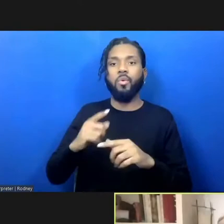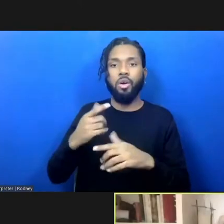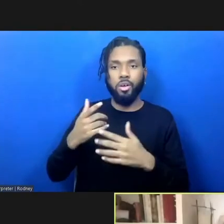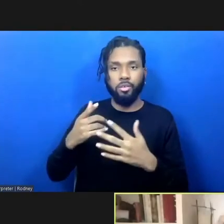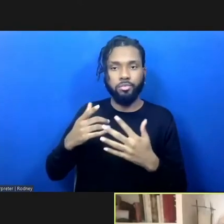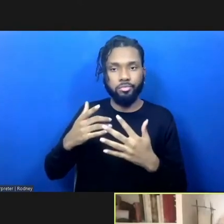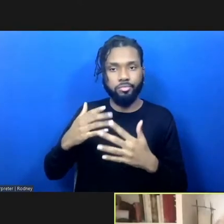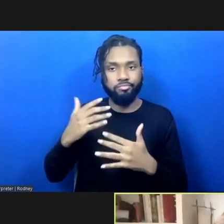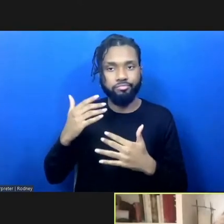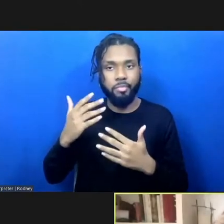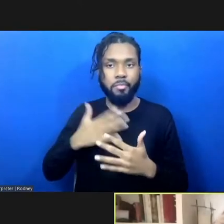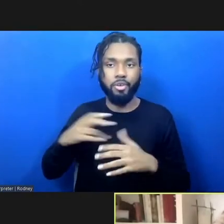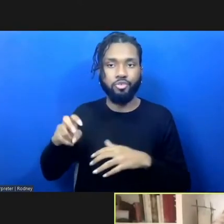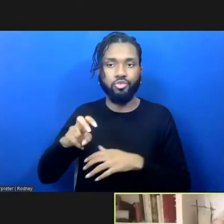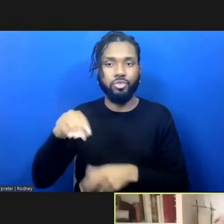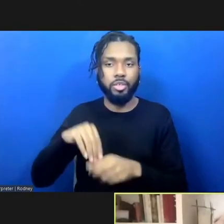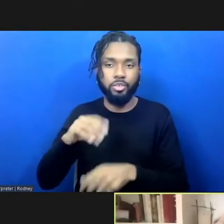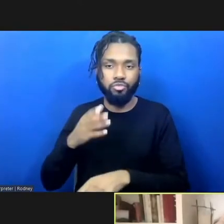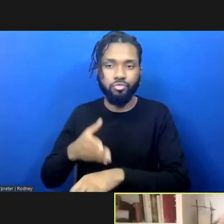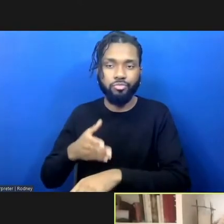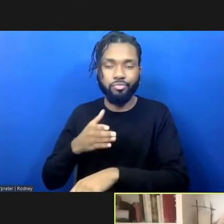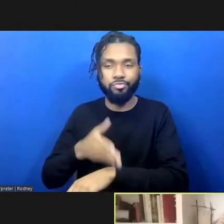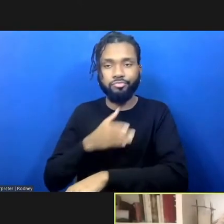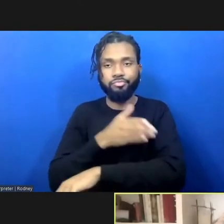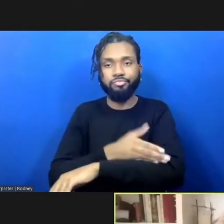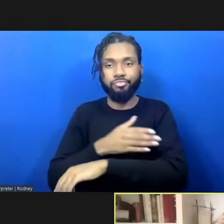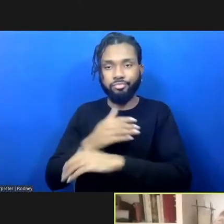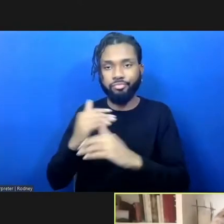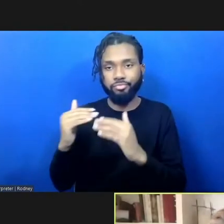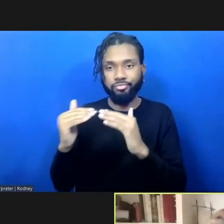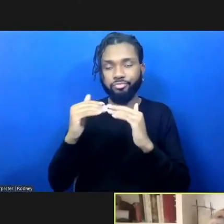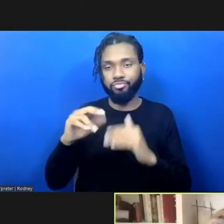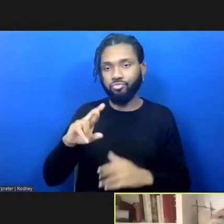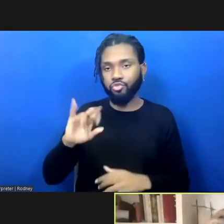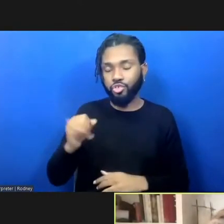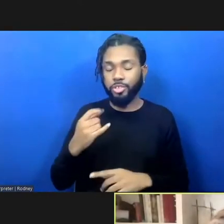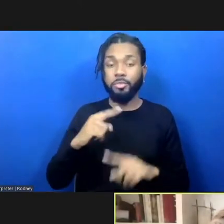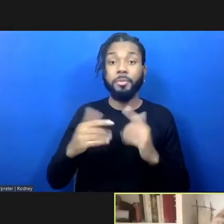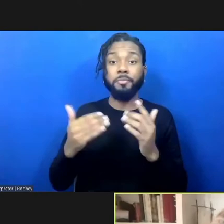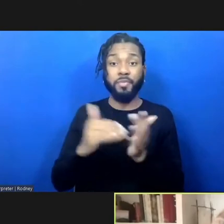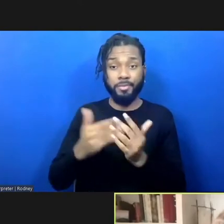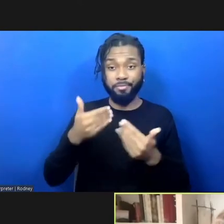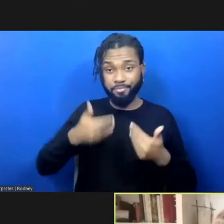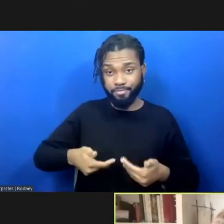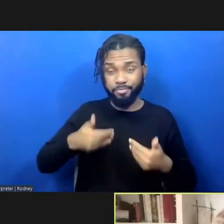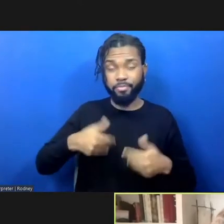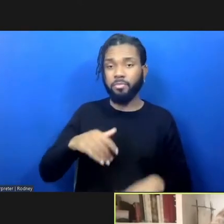And then with regard to my description of myself, I'm a South Asian woman with